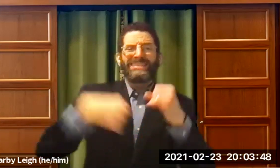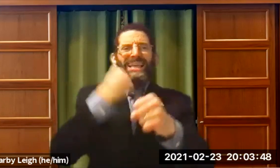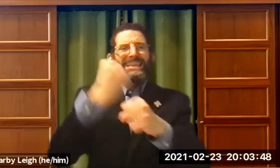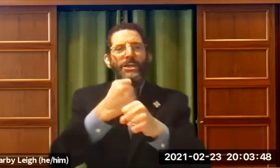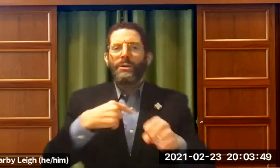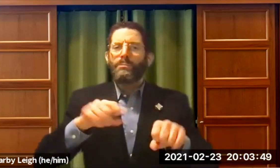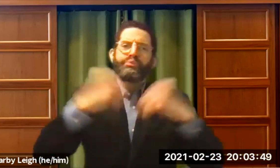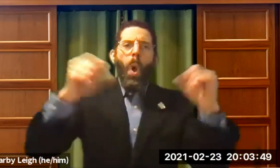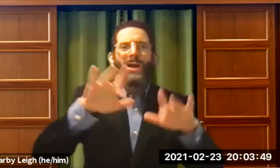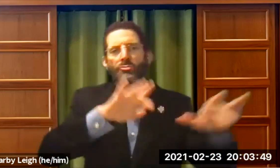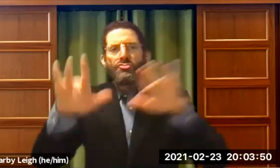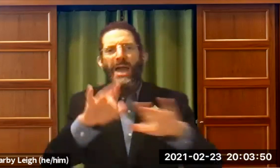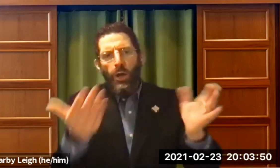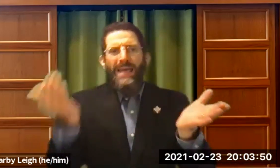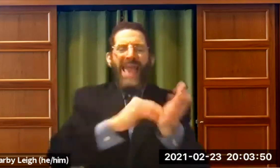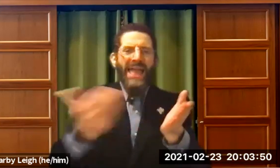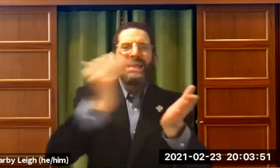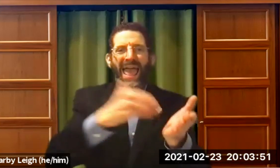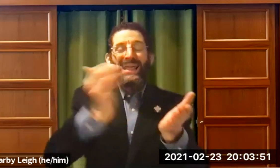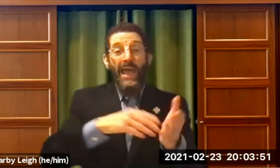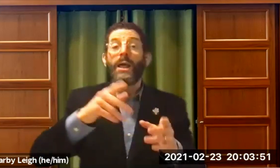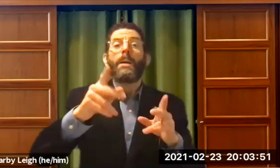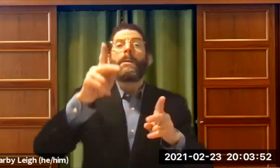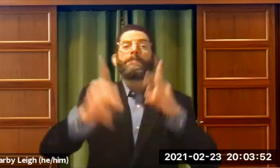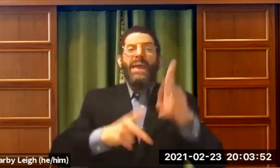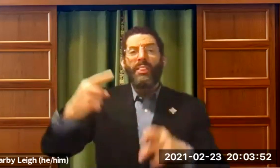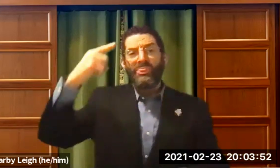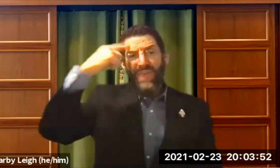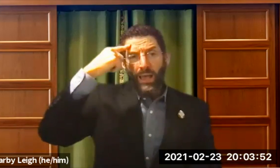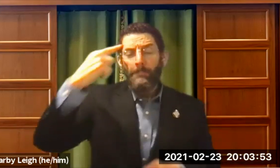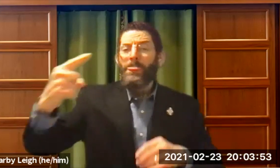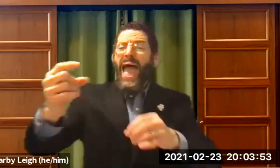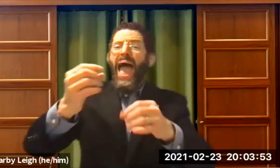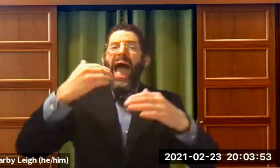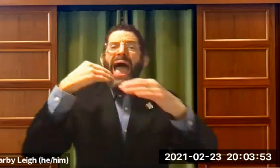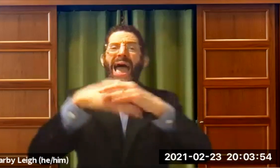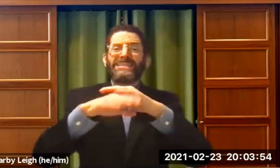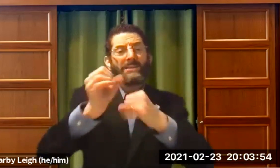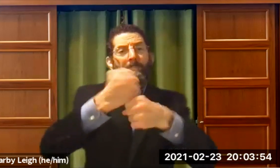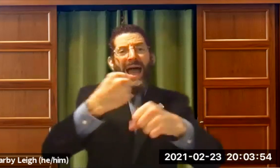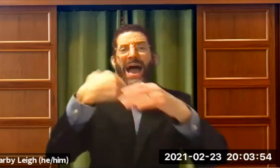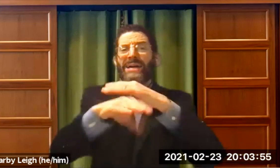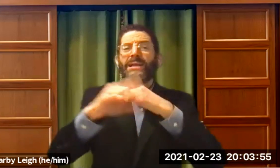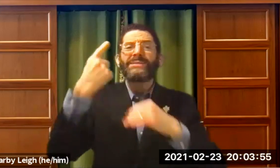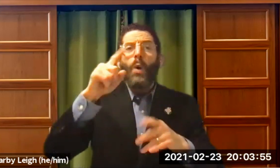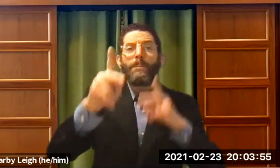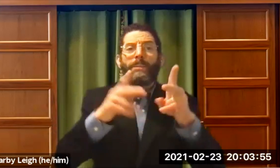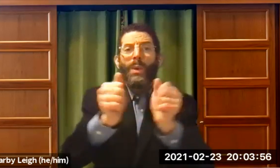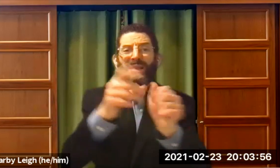again, I want to impress that this year is like a broken record . I'm saying the same things again and again. People need